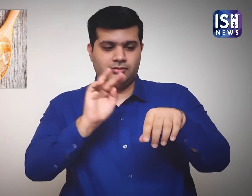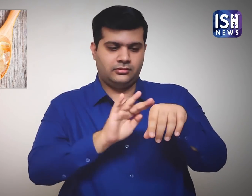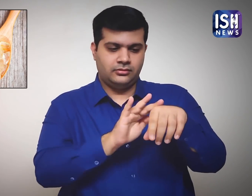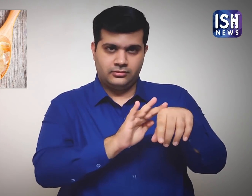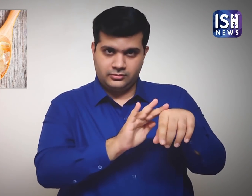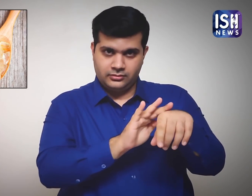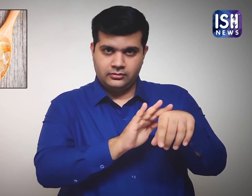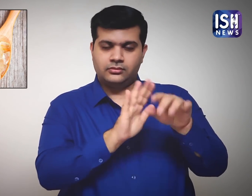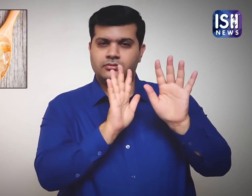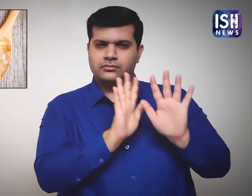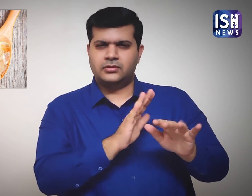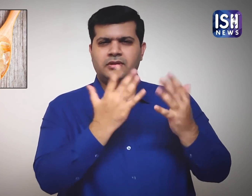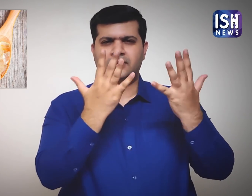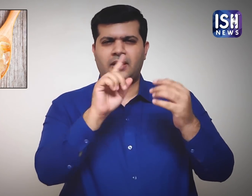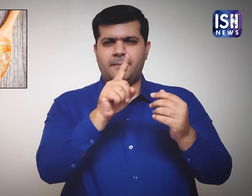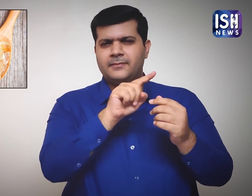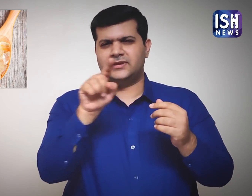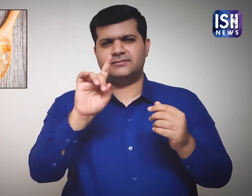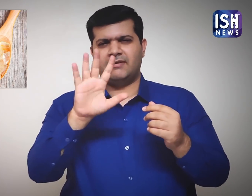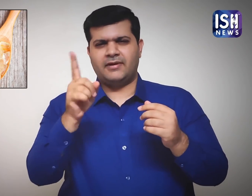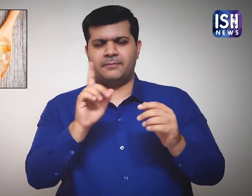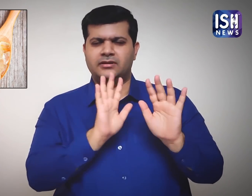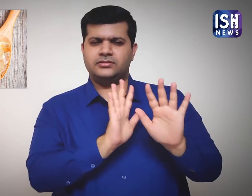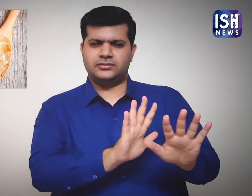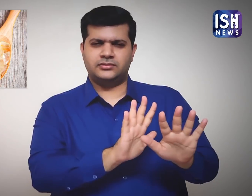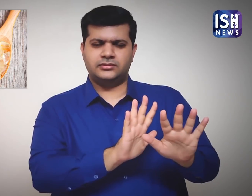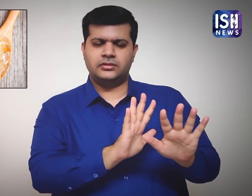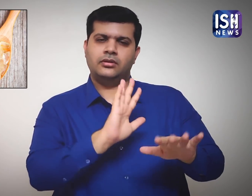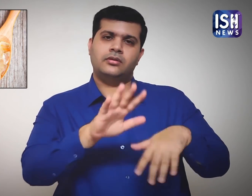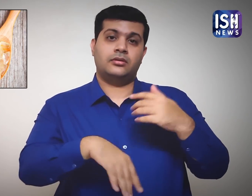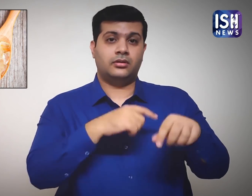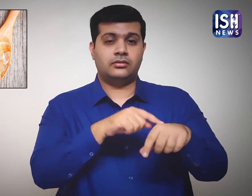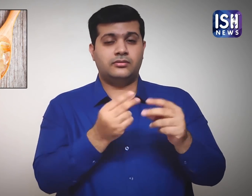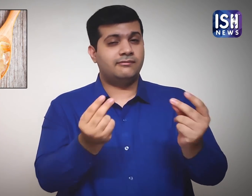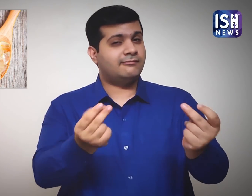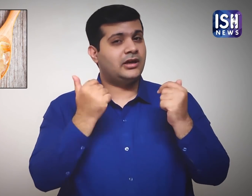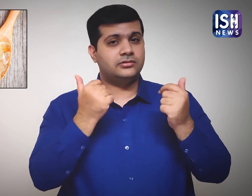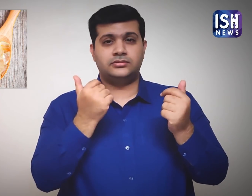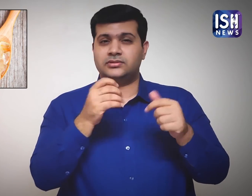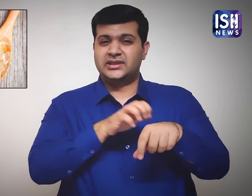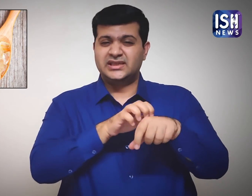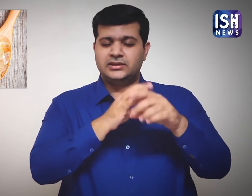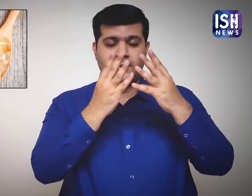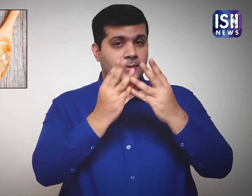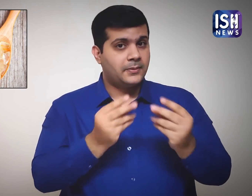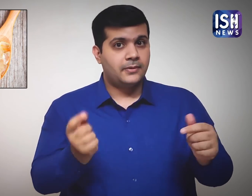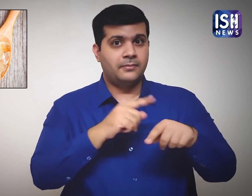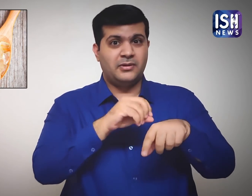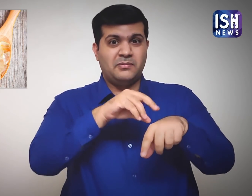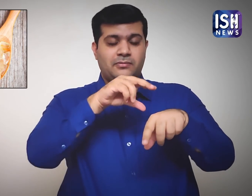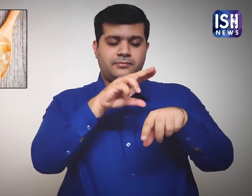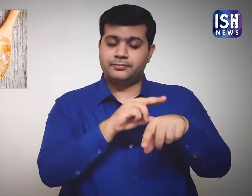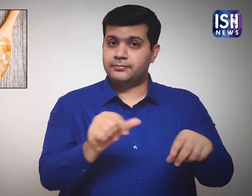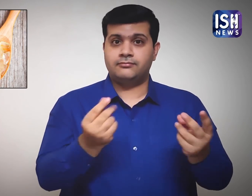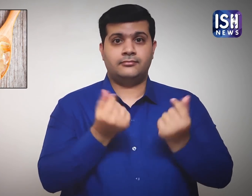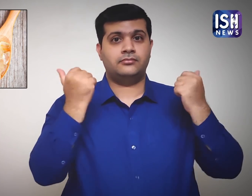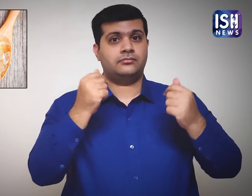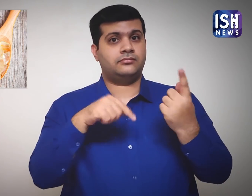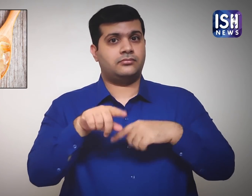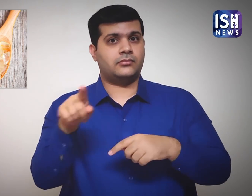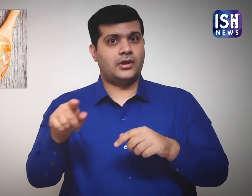Then rub it on your skin and let it stay for 10-15 minutes and it will heal.